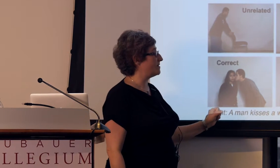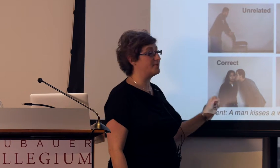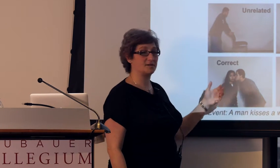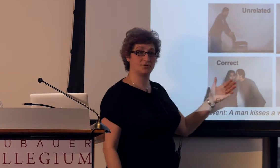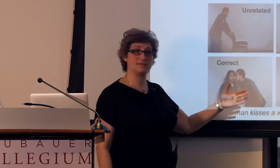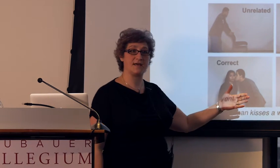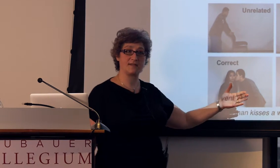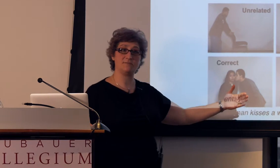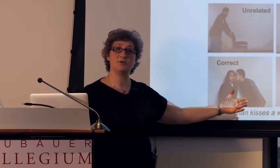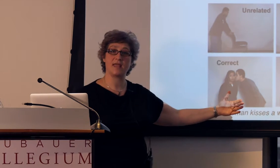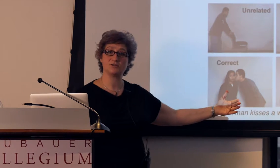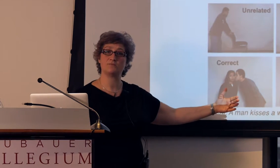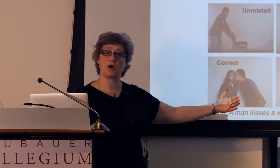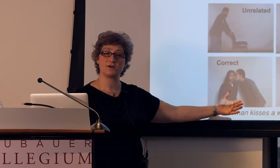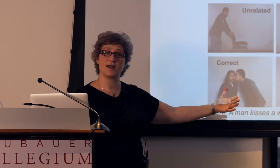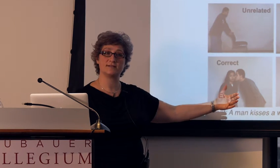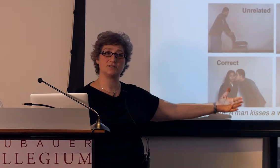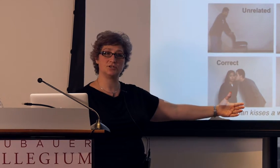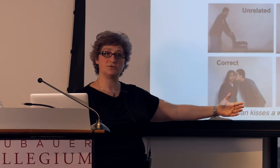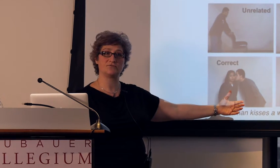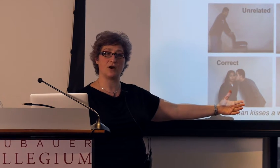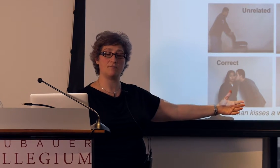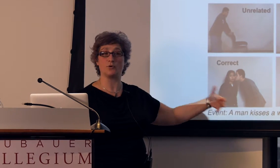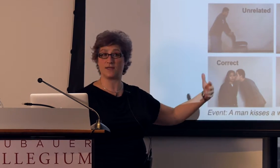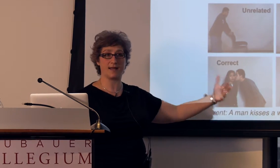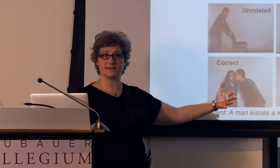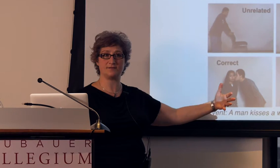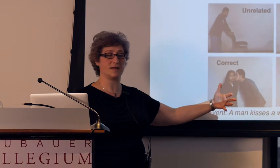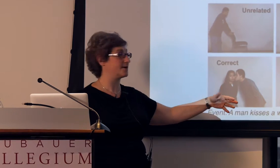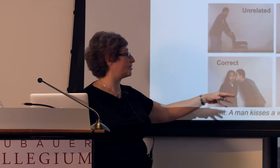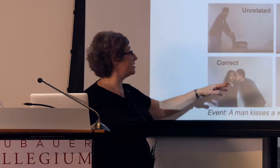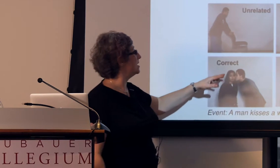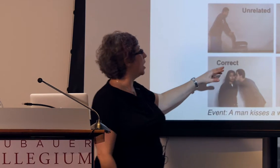and then the pictures that the communication partner has to choose from, or the ASL signer,